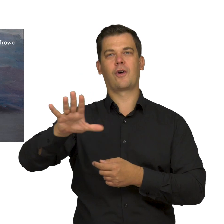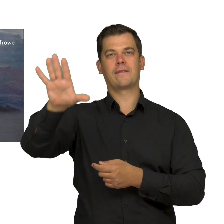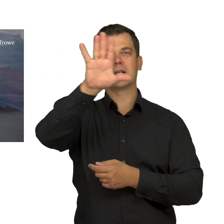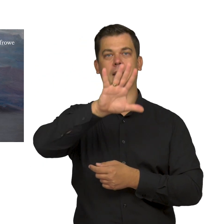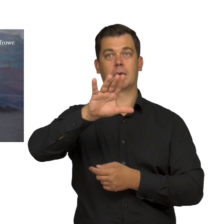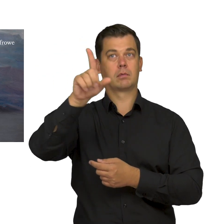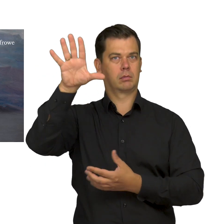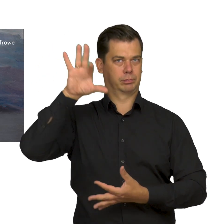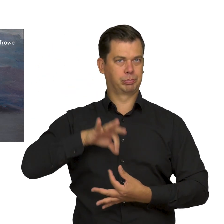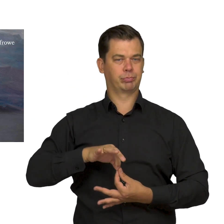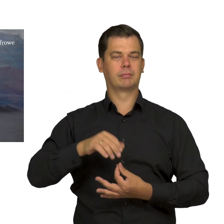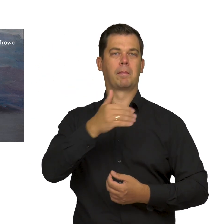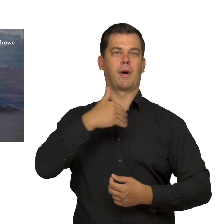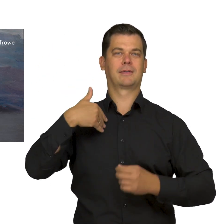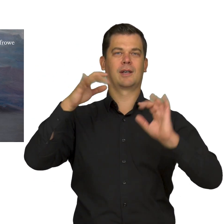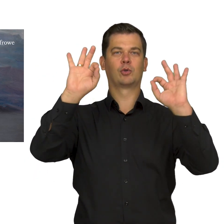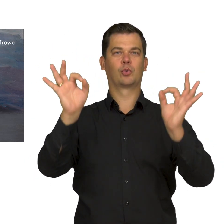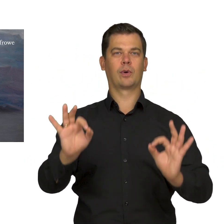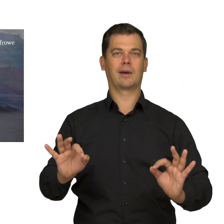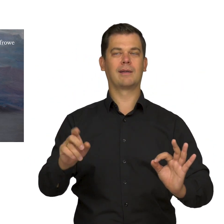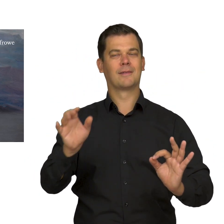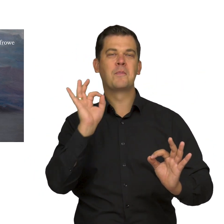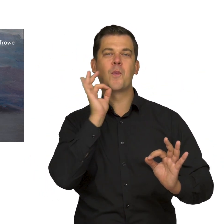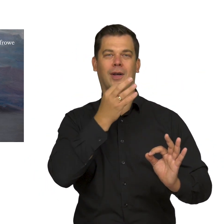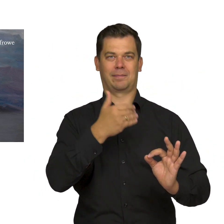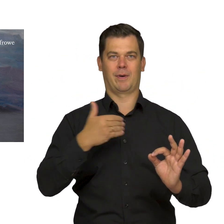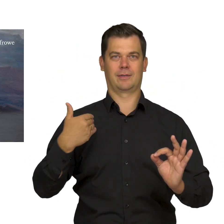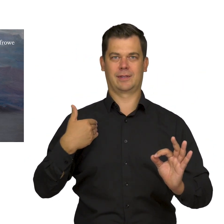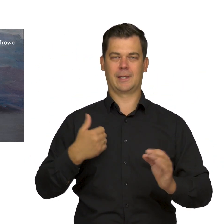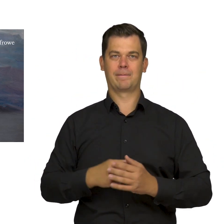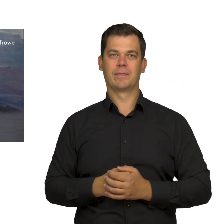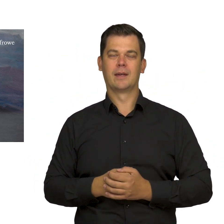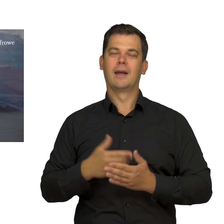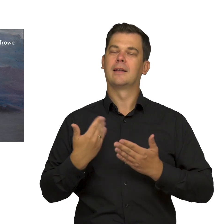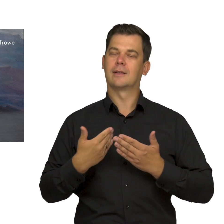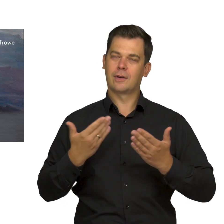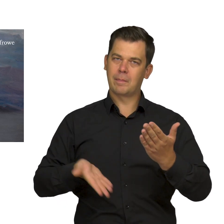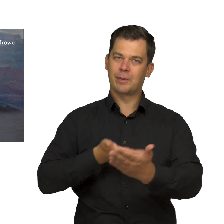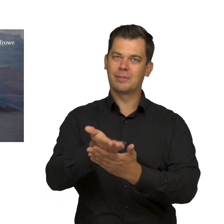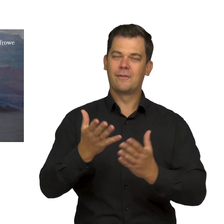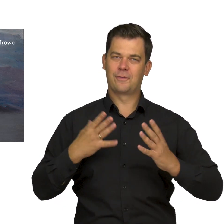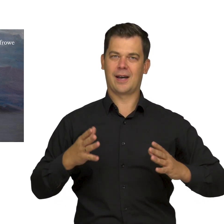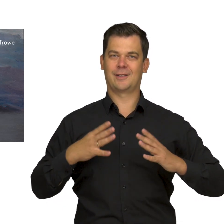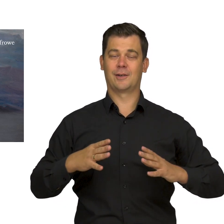also appear in Polish art, above all in Młoda Polska, Poland’s Art Nouveau. This is why I would really like to encourage you